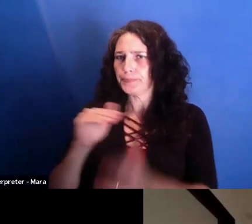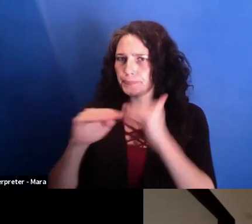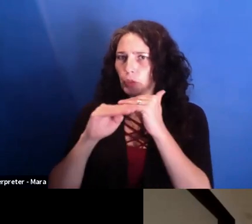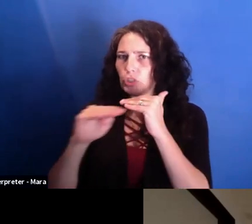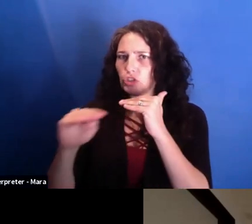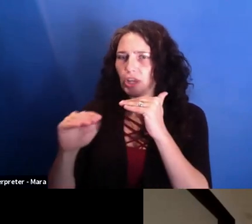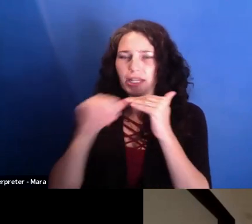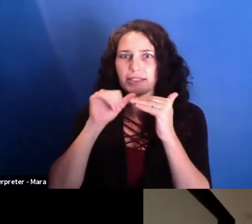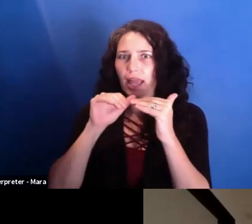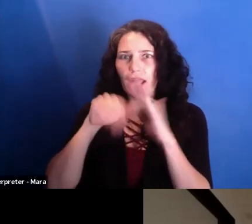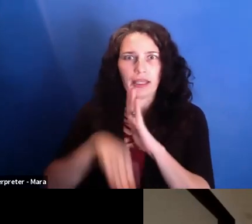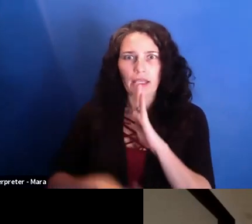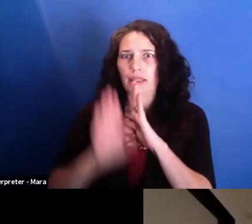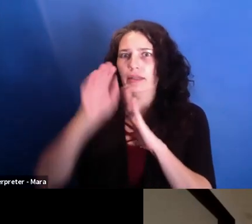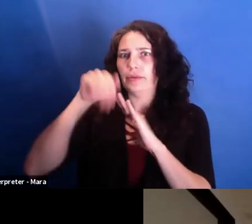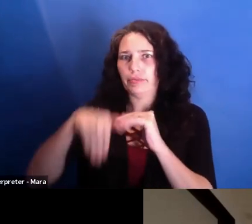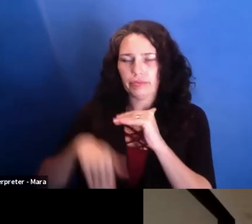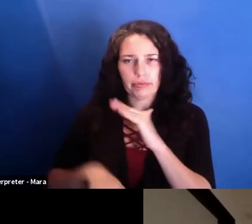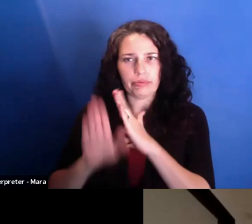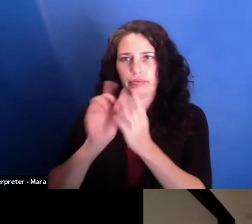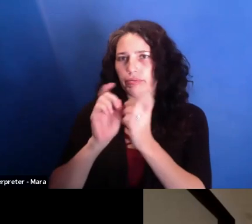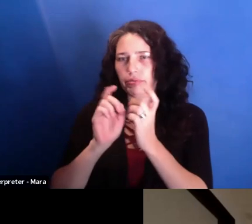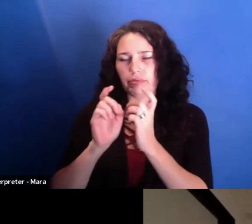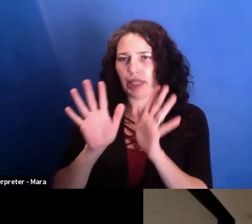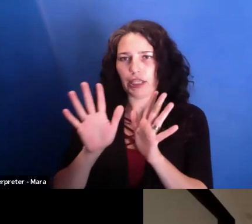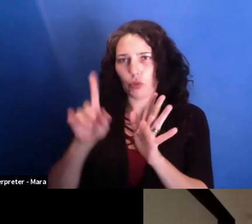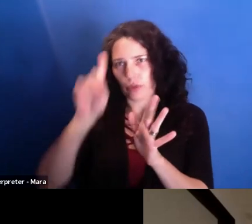I think about the Romanian New Wave and all of those films.